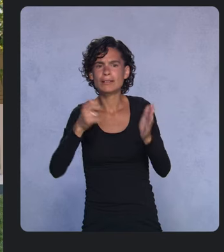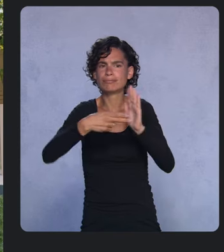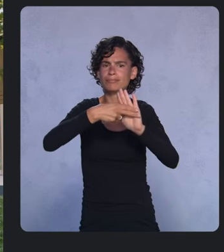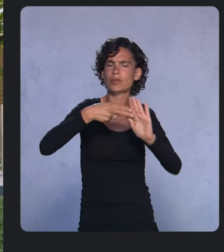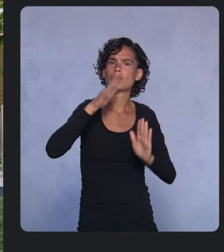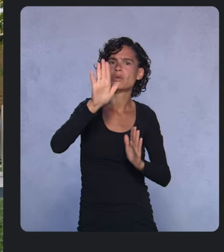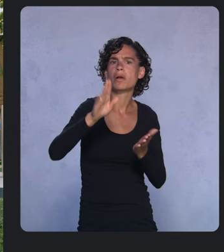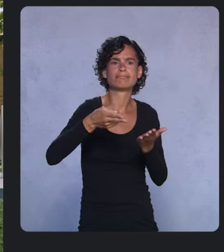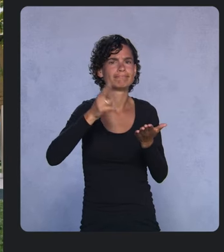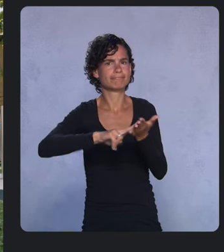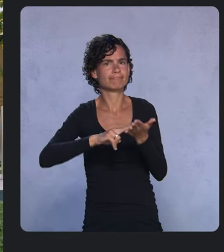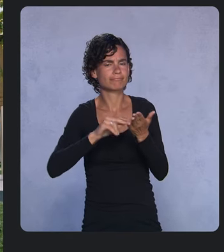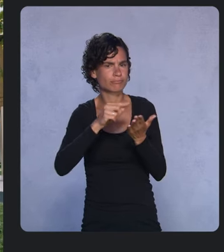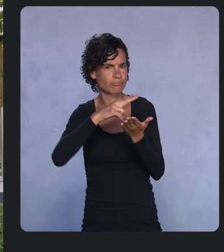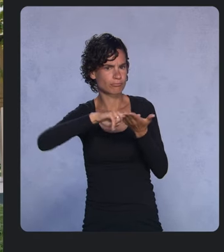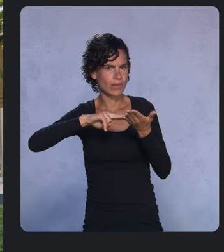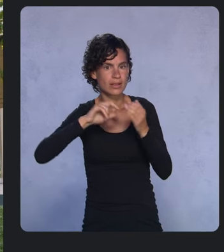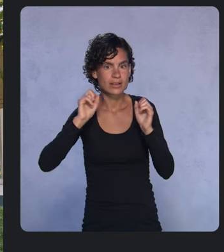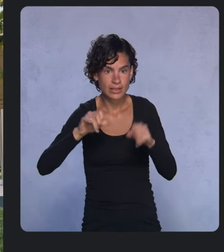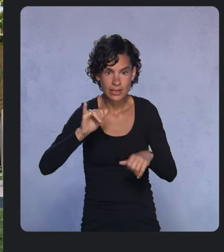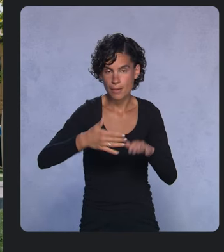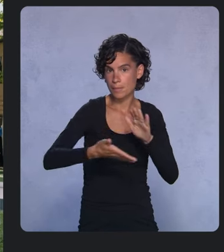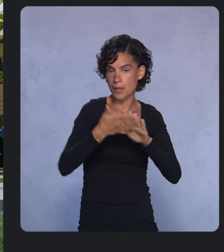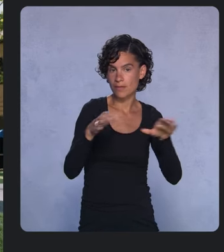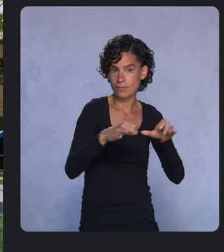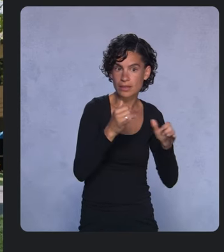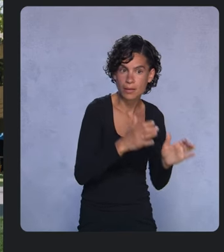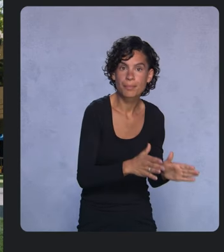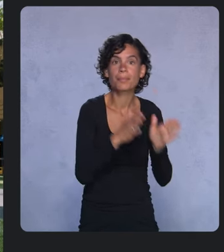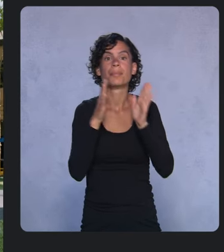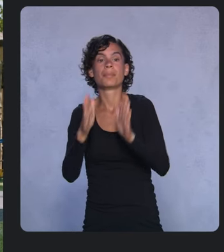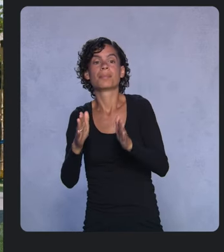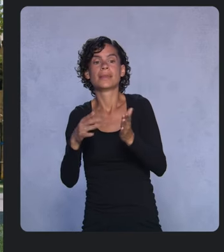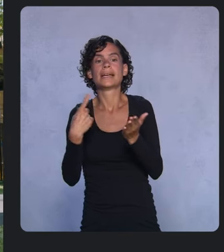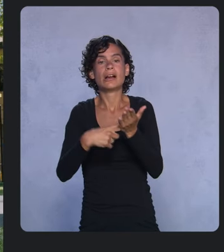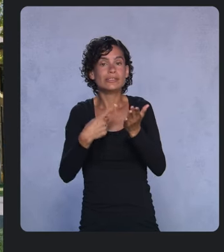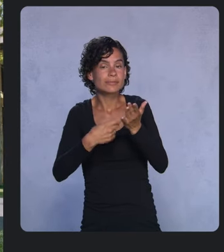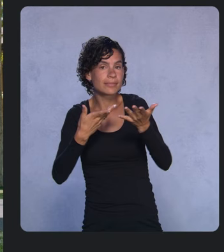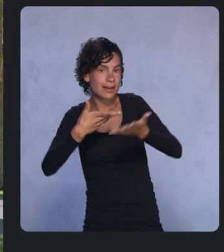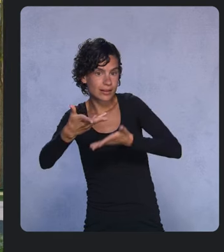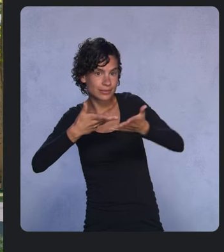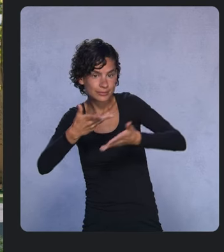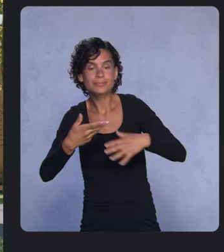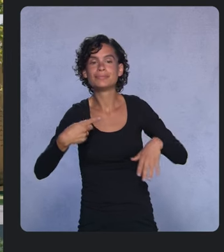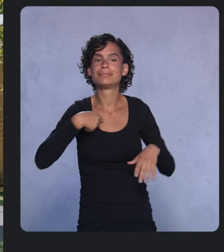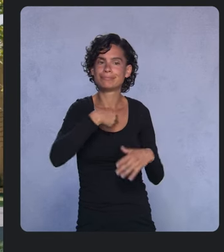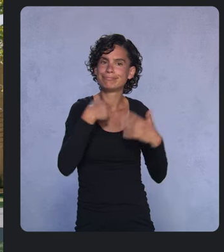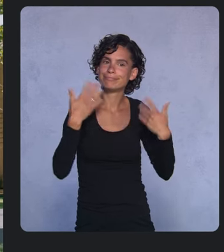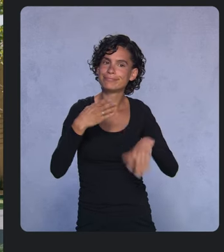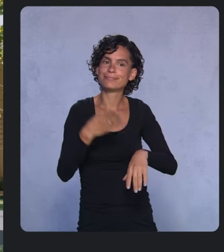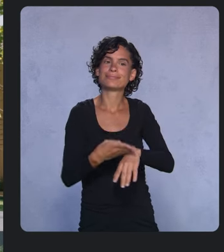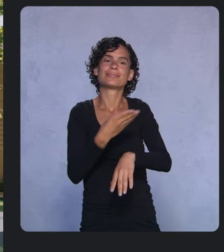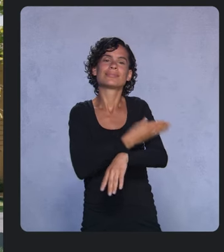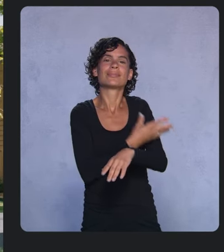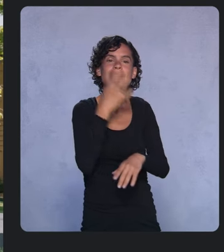That was performance. Let’s talk about making your apps engaging. We’re improving the experience across Android with things like